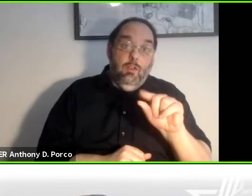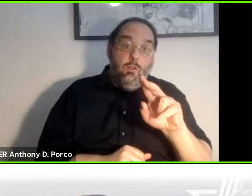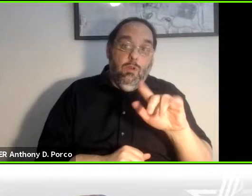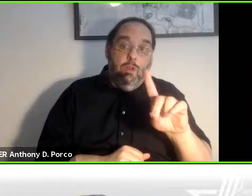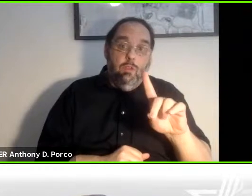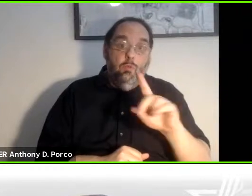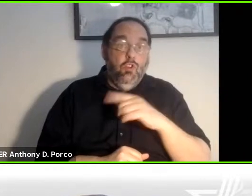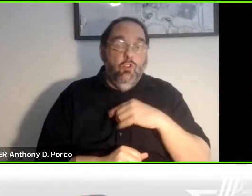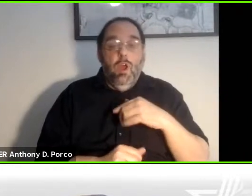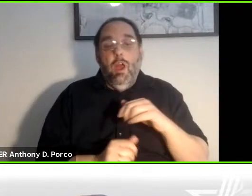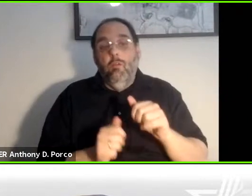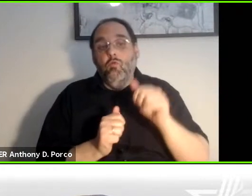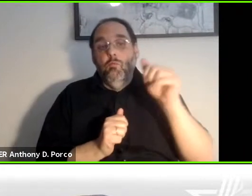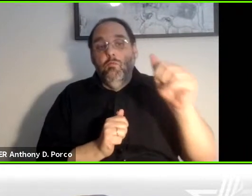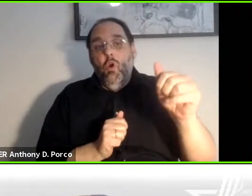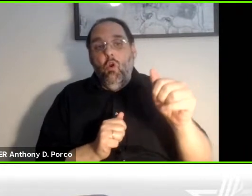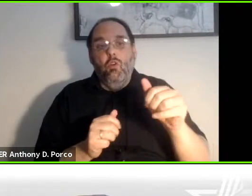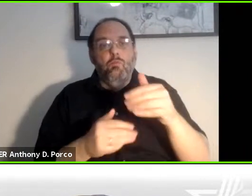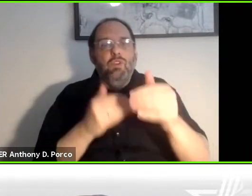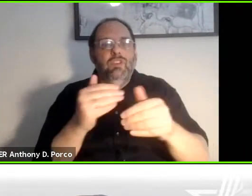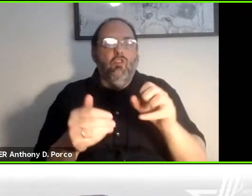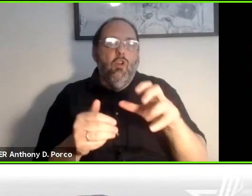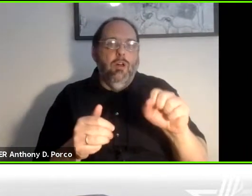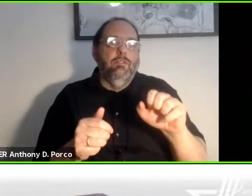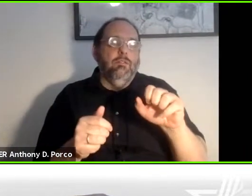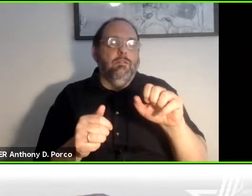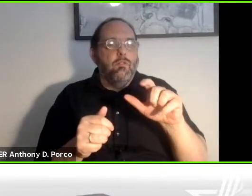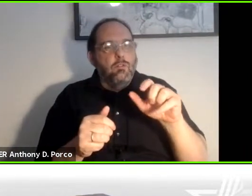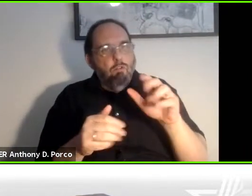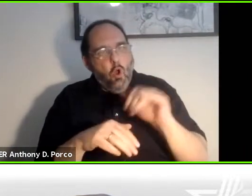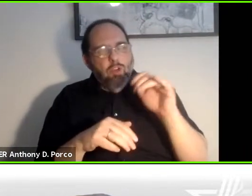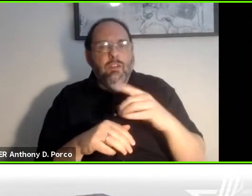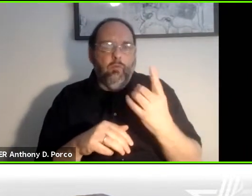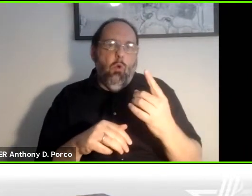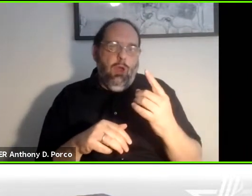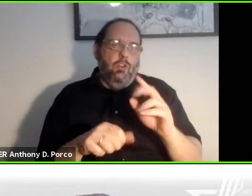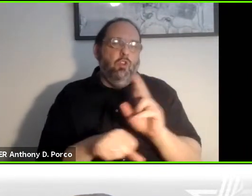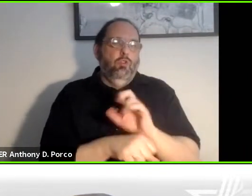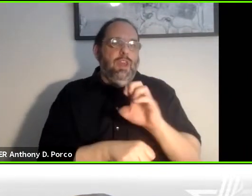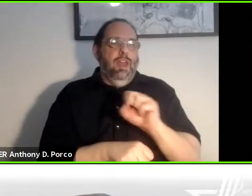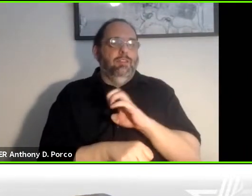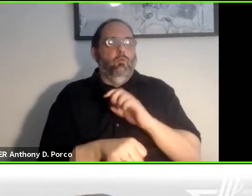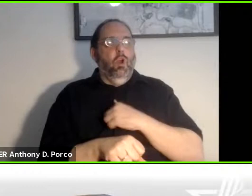procedure and that's one of the use cases. On delivery and pick up from vehicles in the trunk